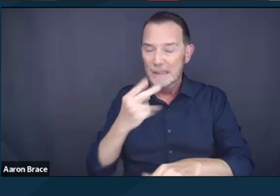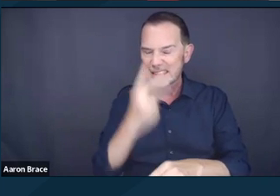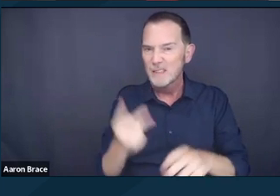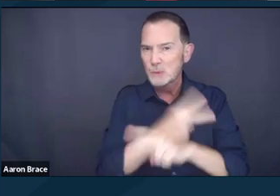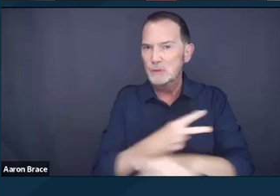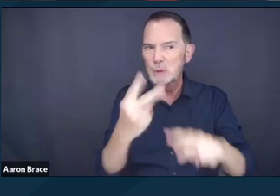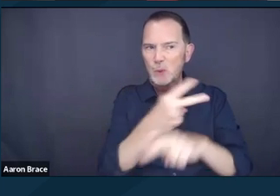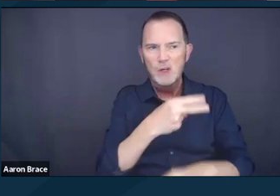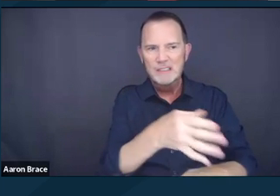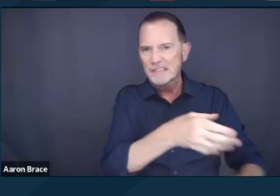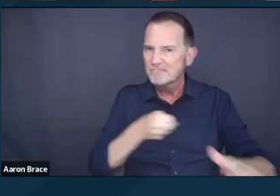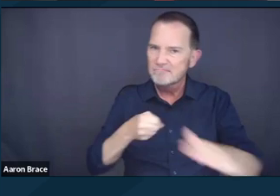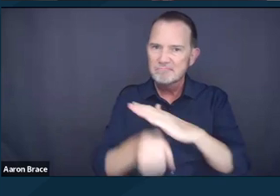following the Grants Pass decision.